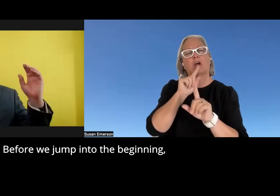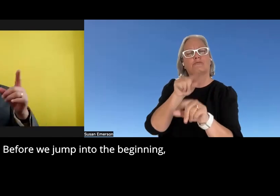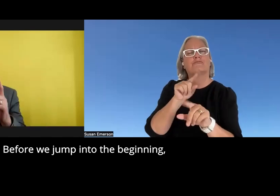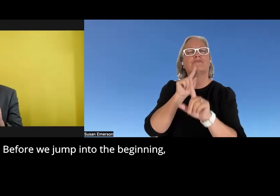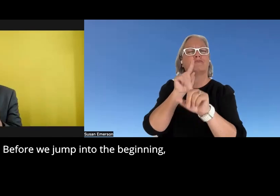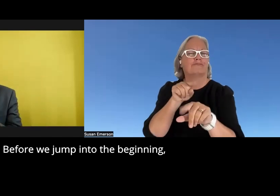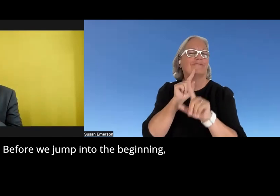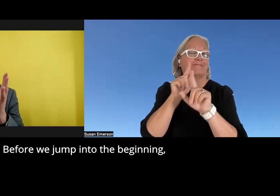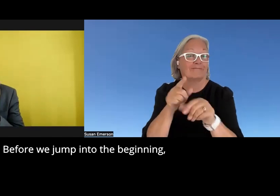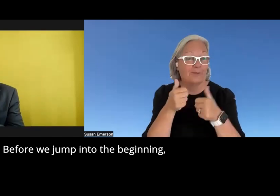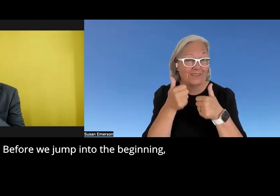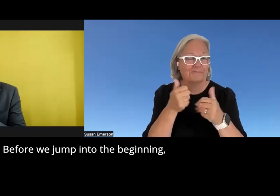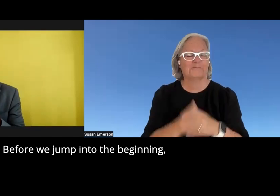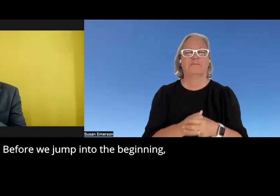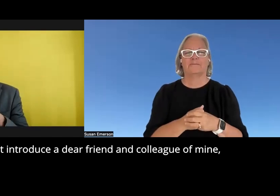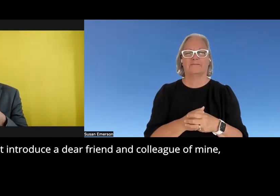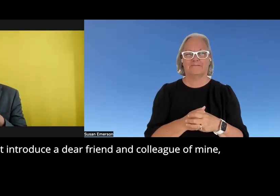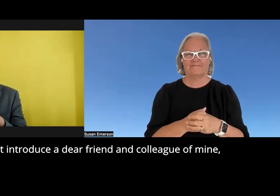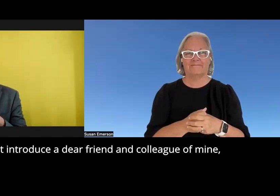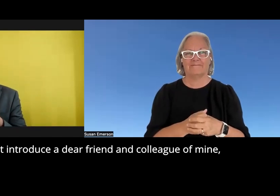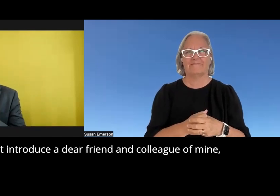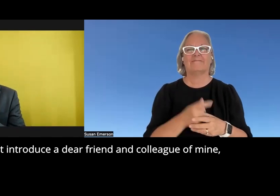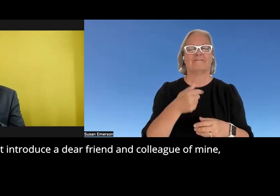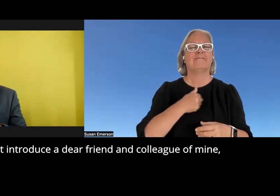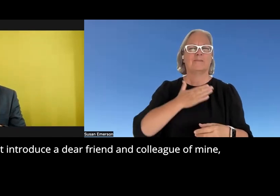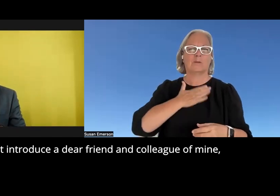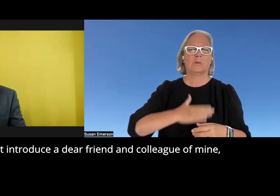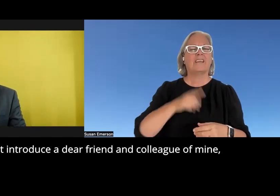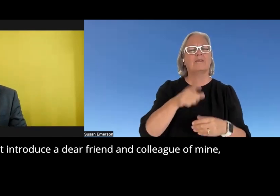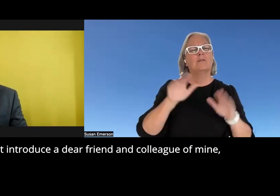before we jump into the beginning I want to just introduce a dear friend and colleague